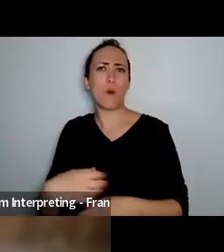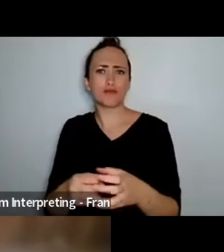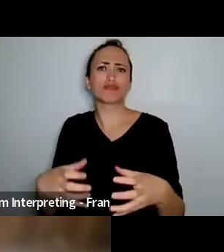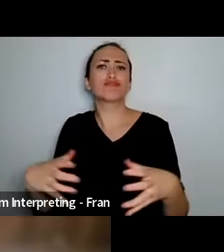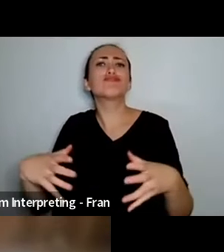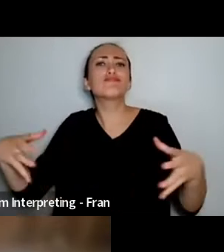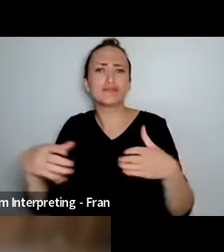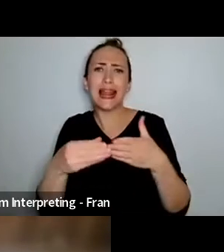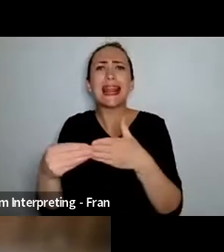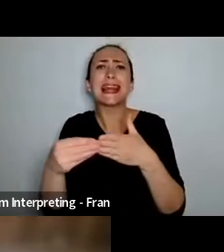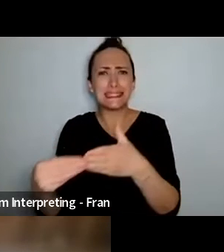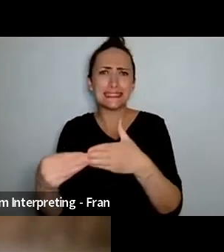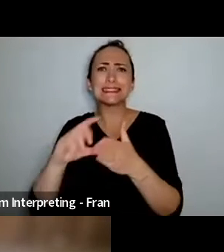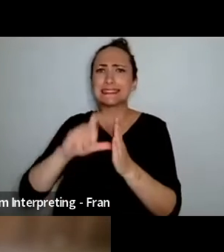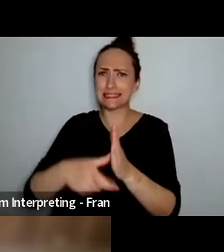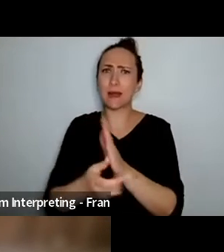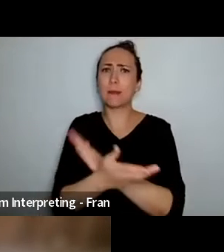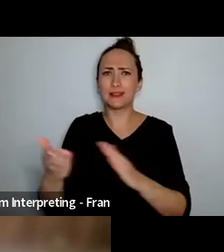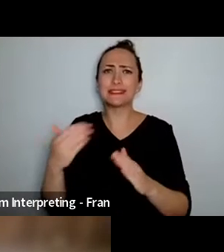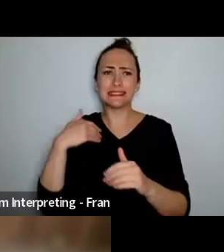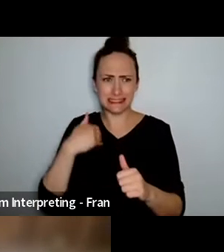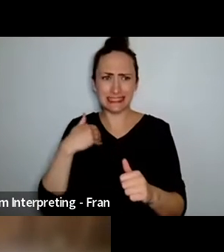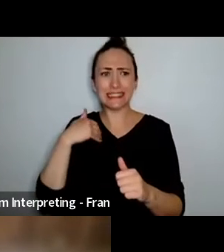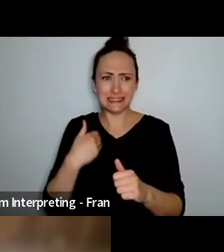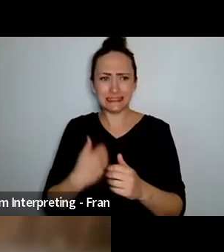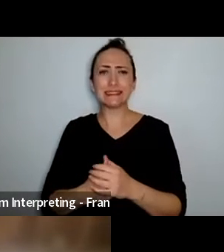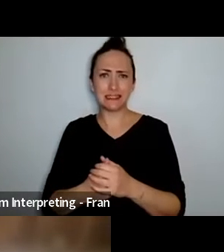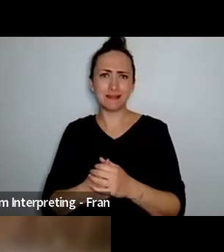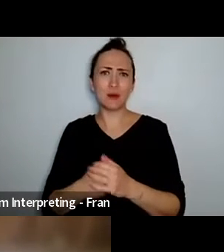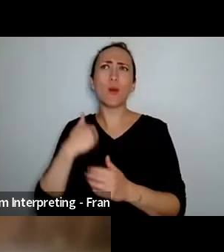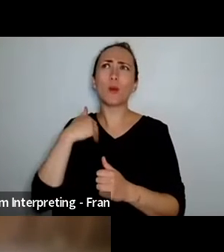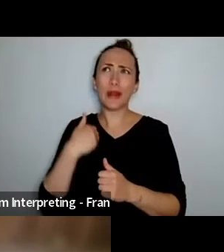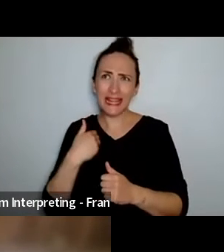the art form and the Next Generation to have other people to look up to and and other people